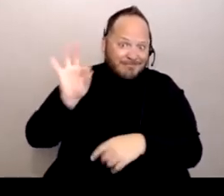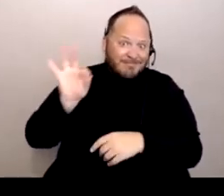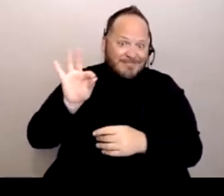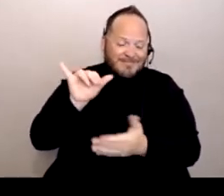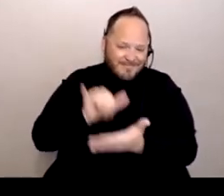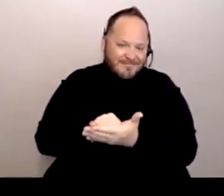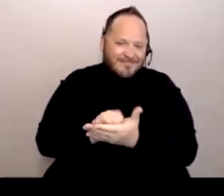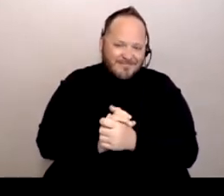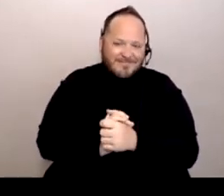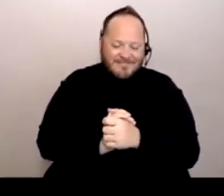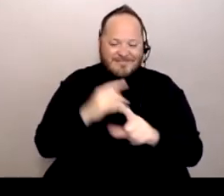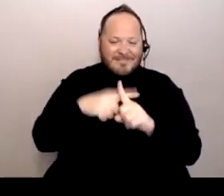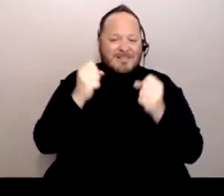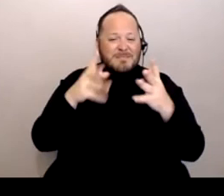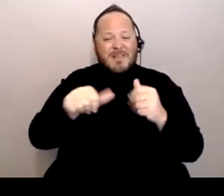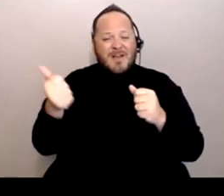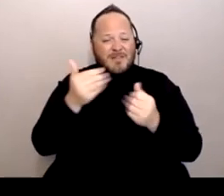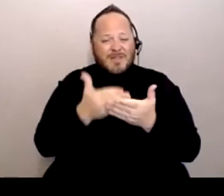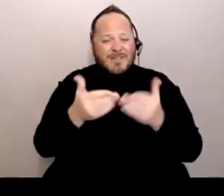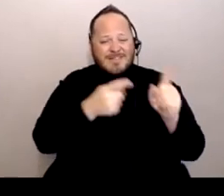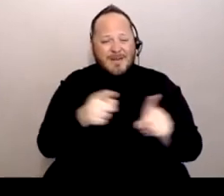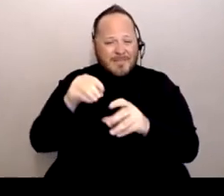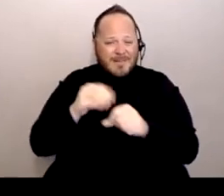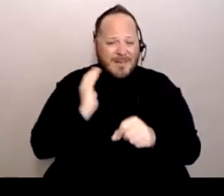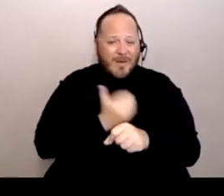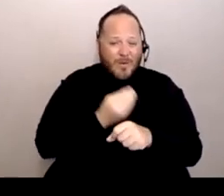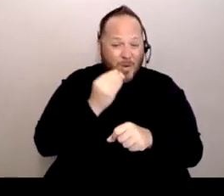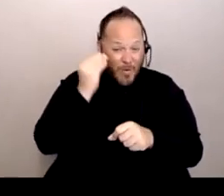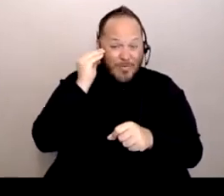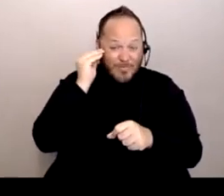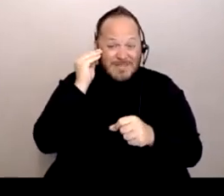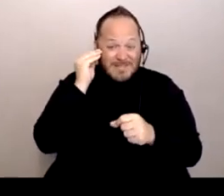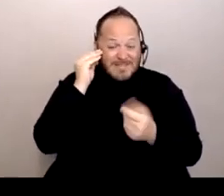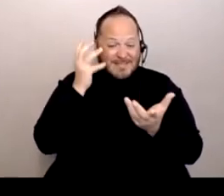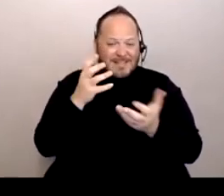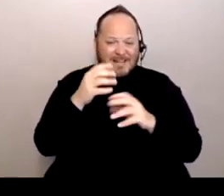that are happening in our homes, and I think there's other ways that we've learned